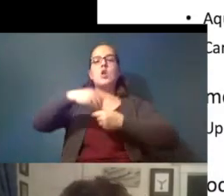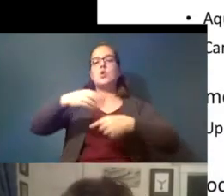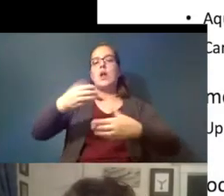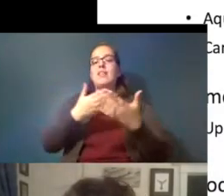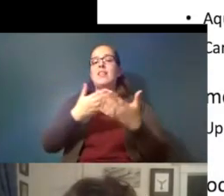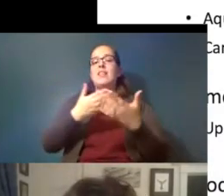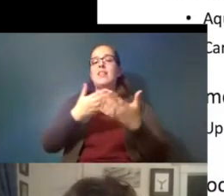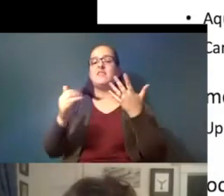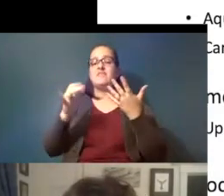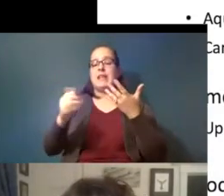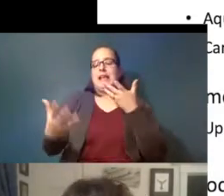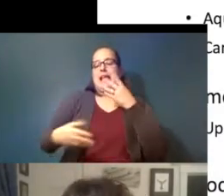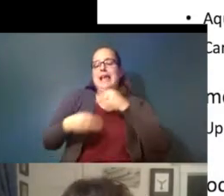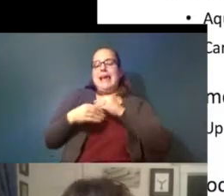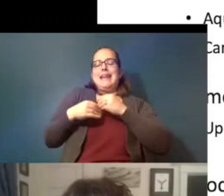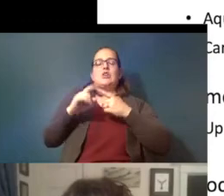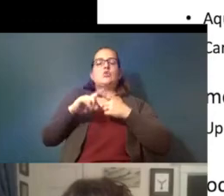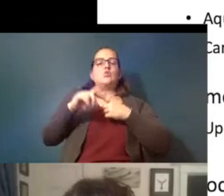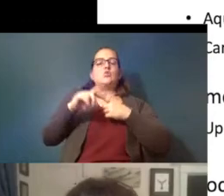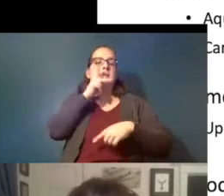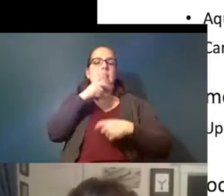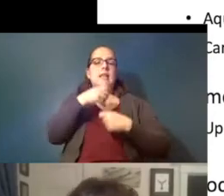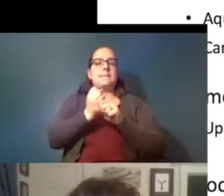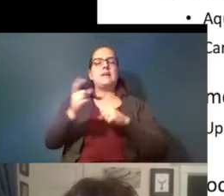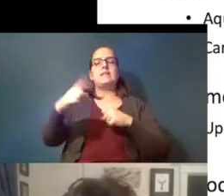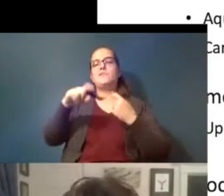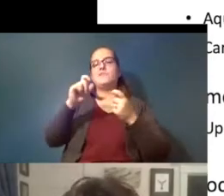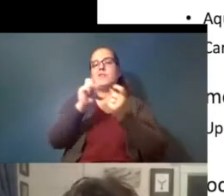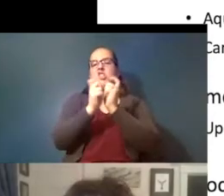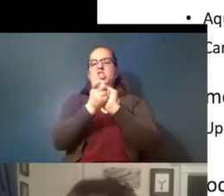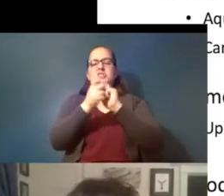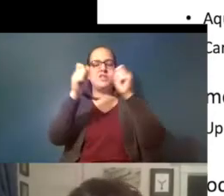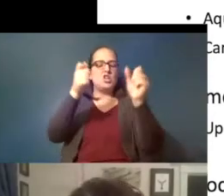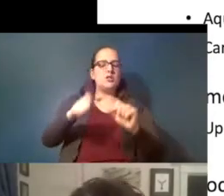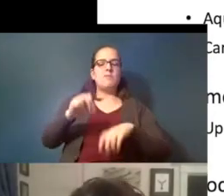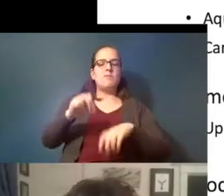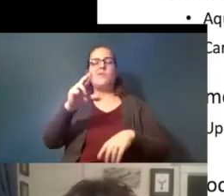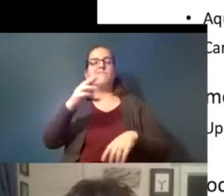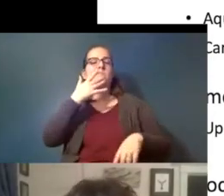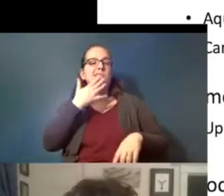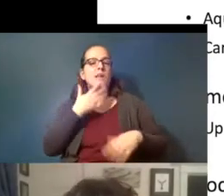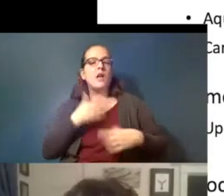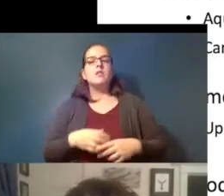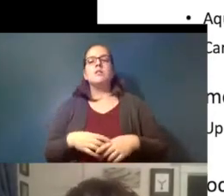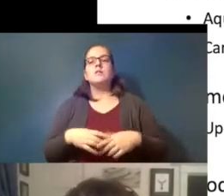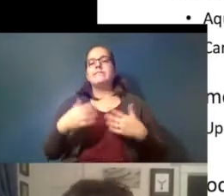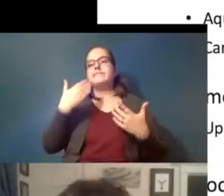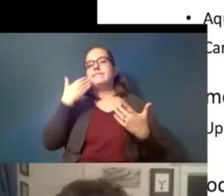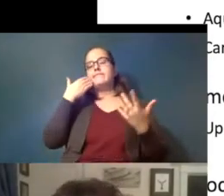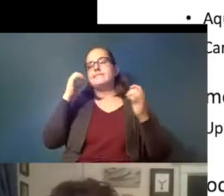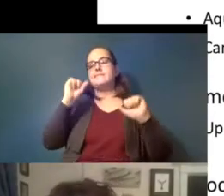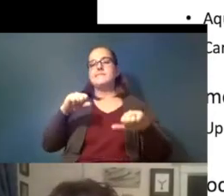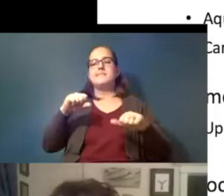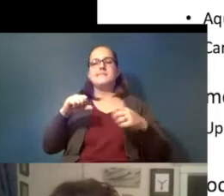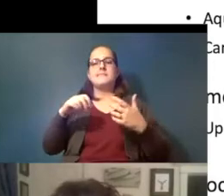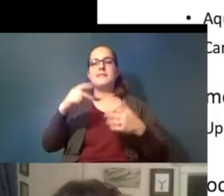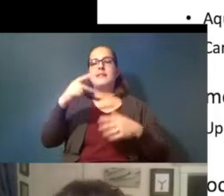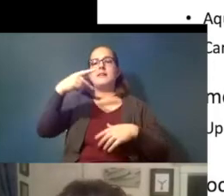to plastics to make them change in shape or color you know you can you can take pvc and add